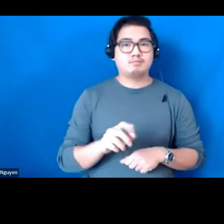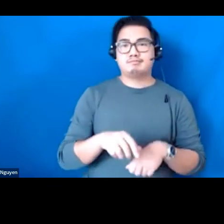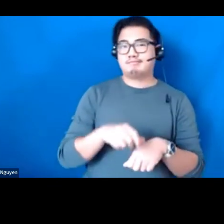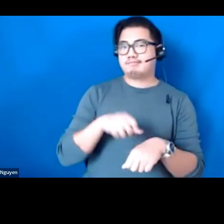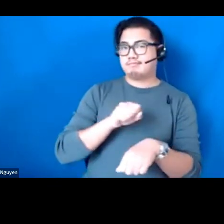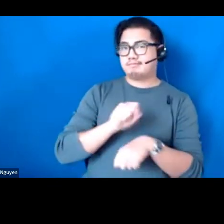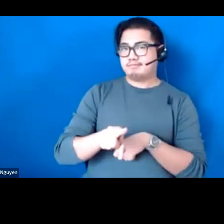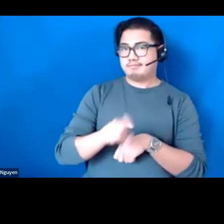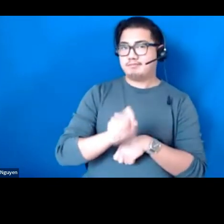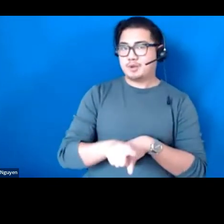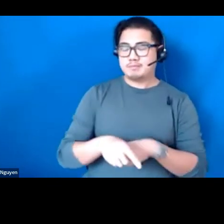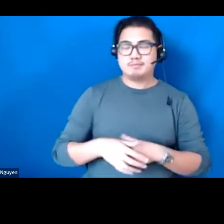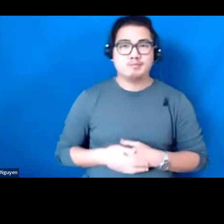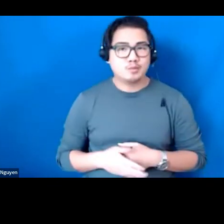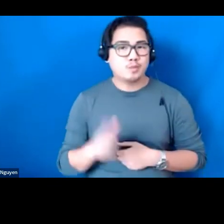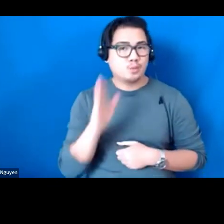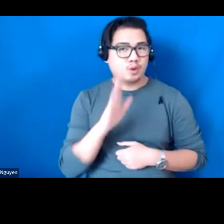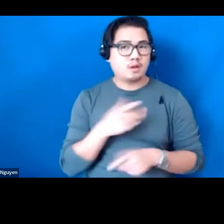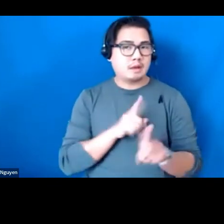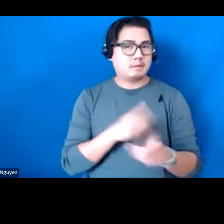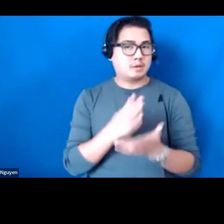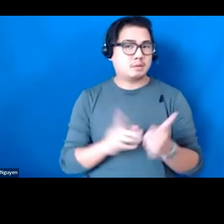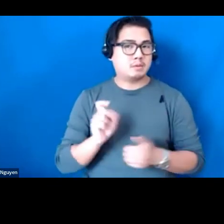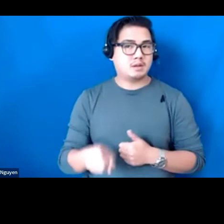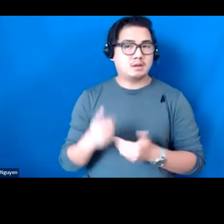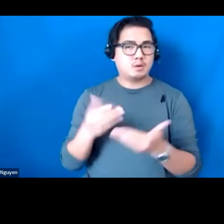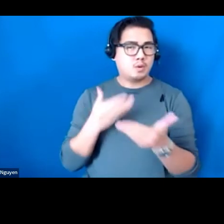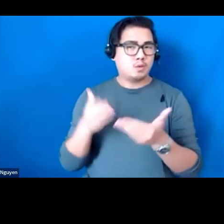We will be taking some of those questions at the end if time allows.